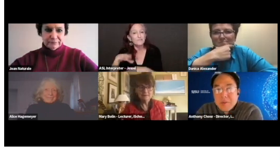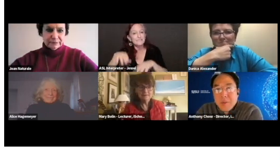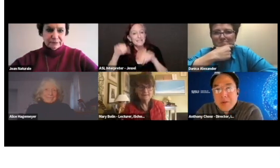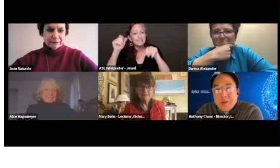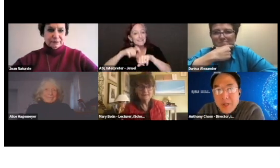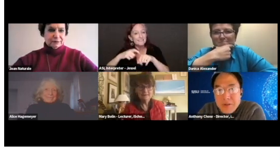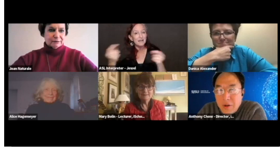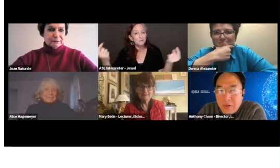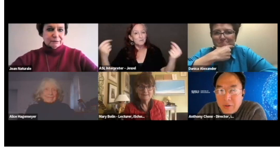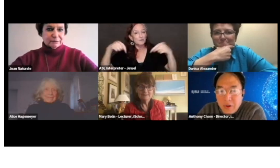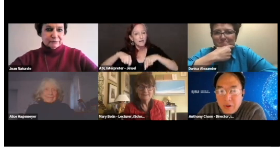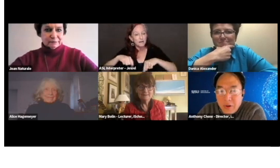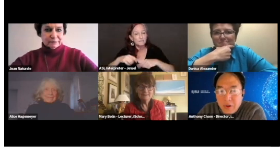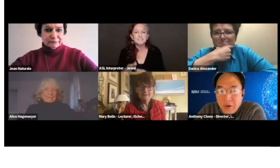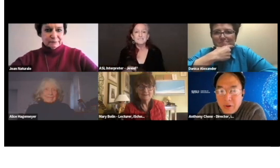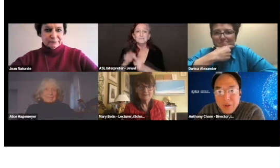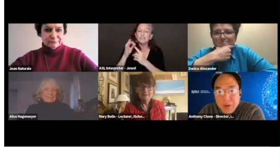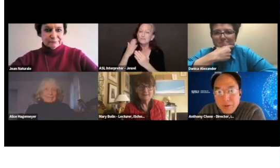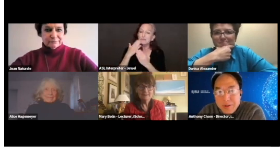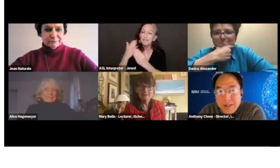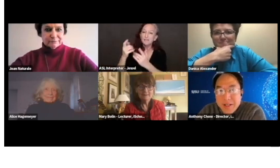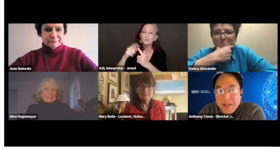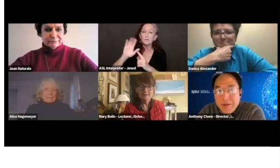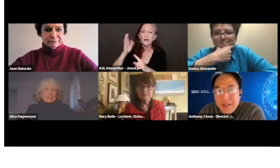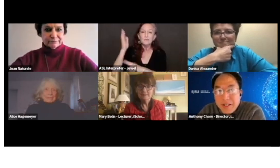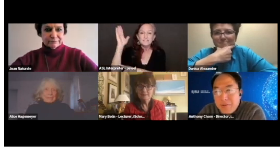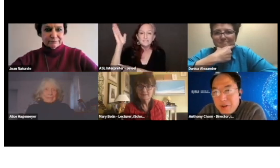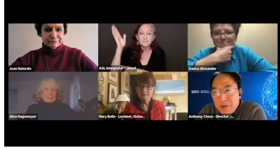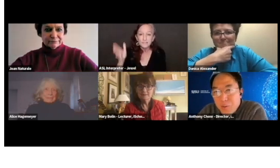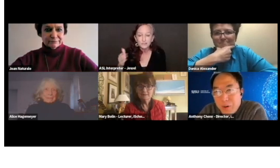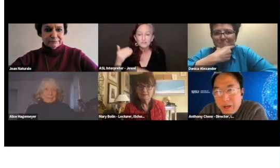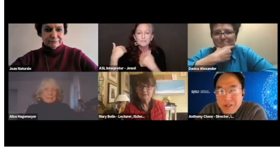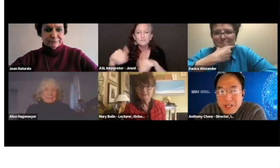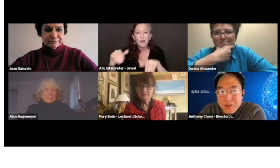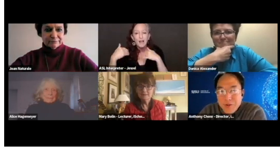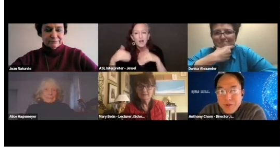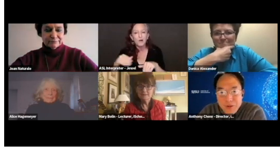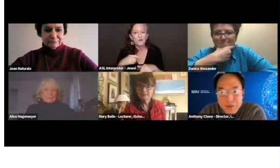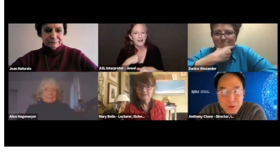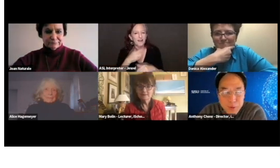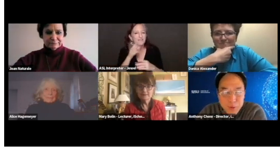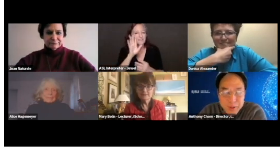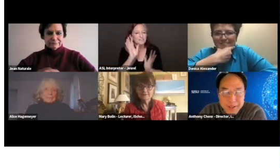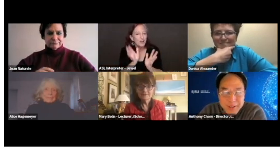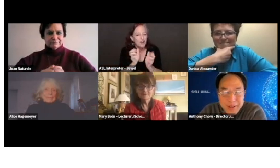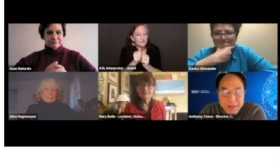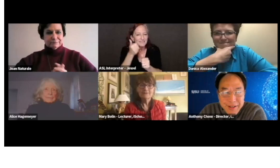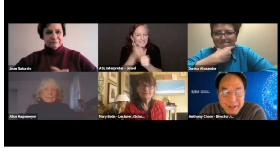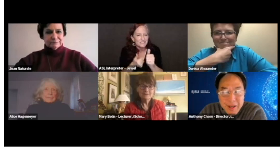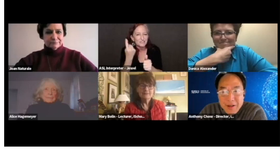Special thanks to all of our wonderful speakers. I think I've had individual private chats with each of you and a lot